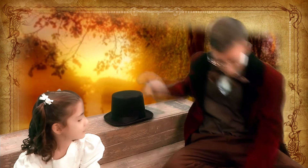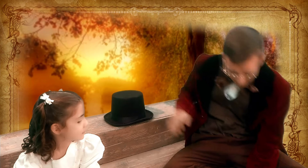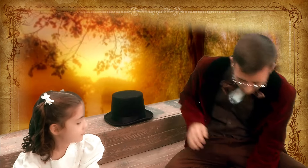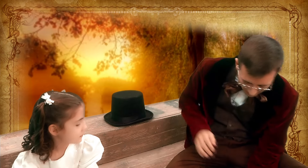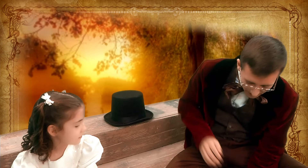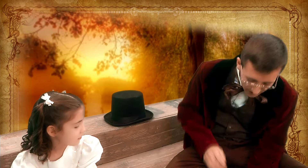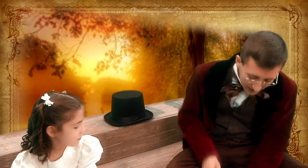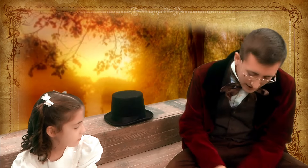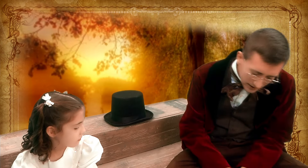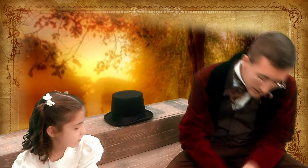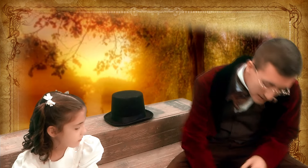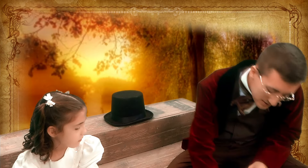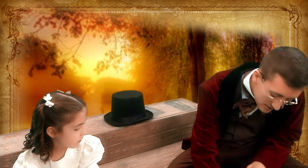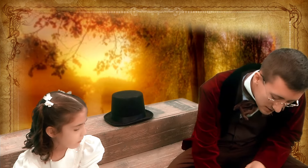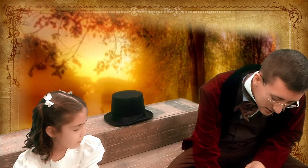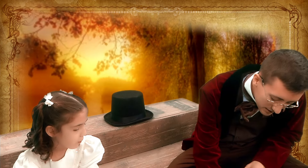Let's see.